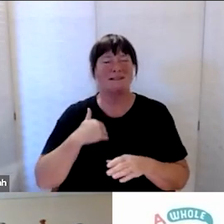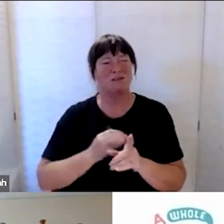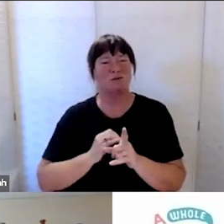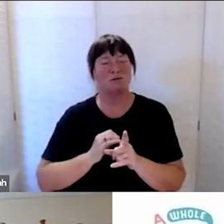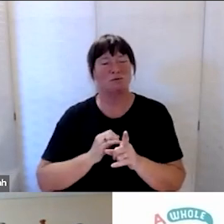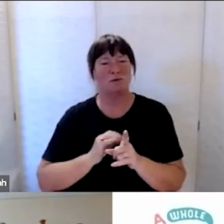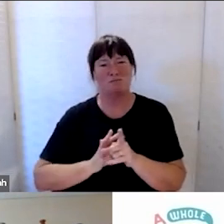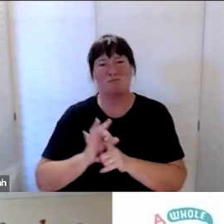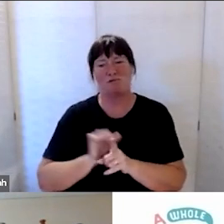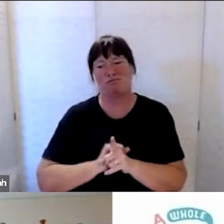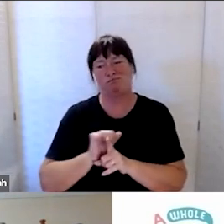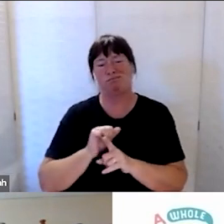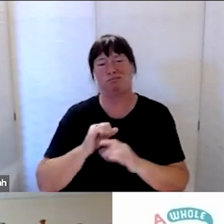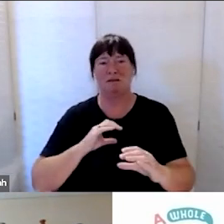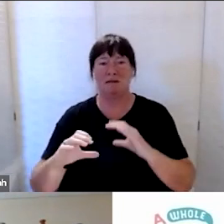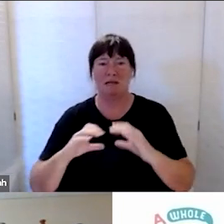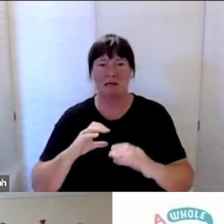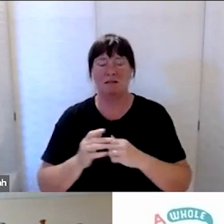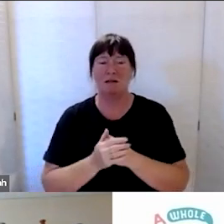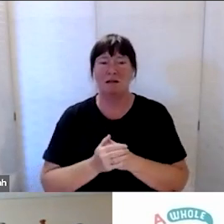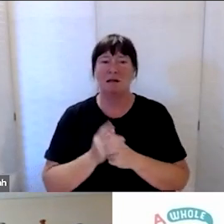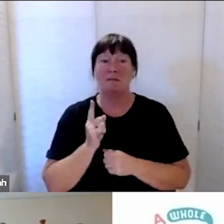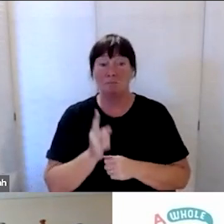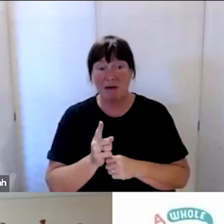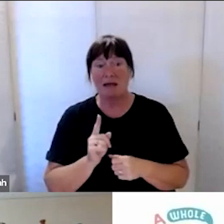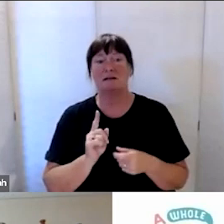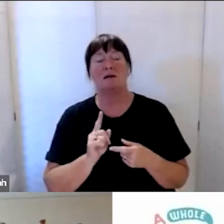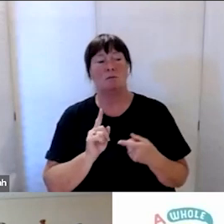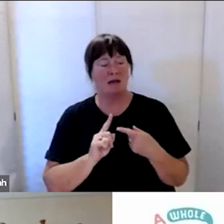But certainly there are strong contingency plans in place